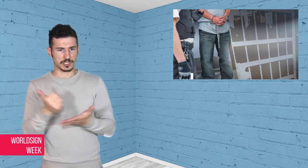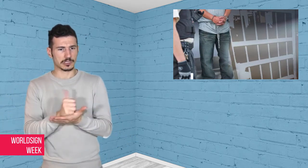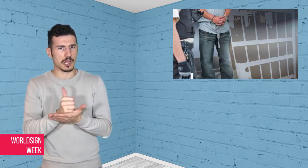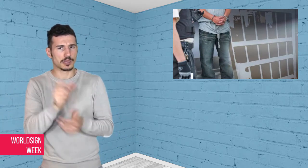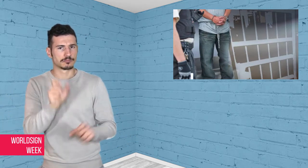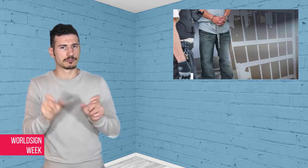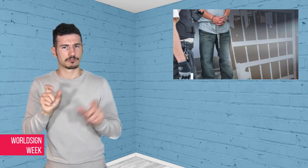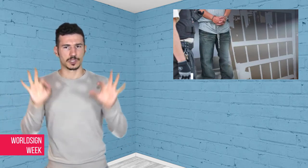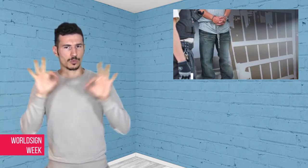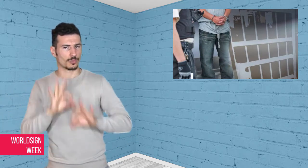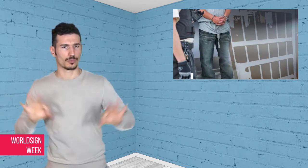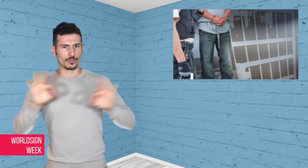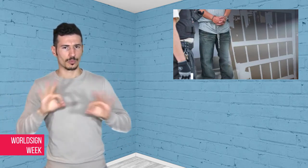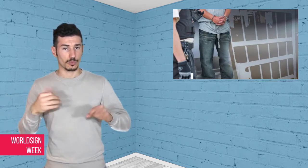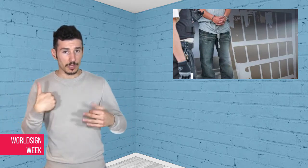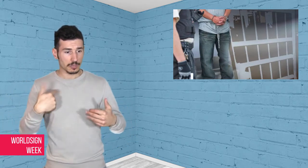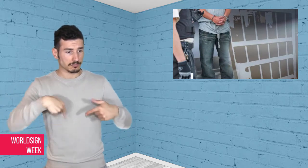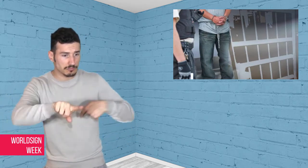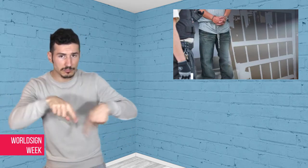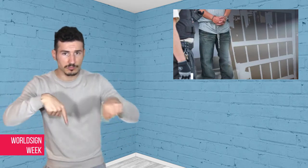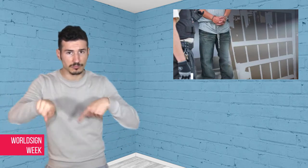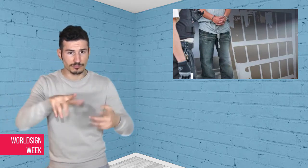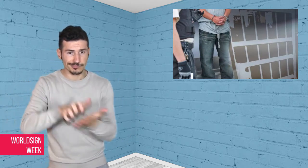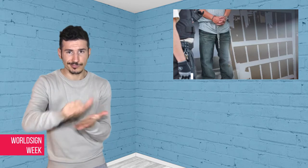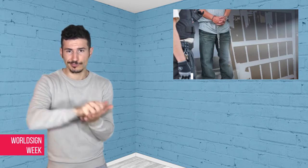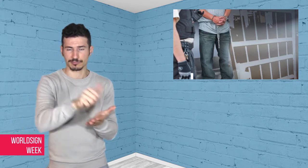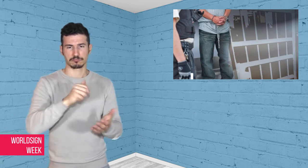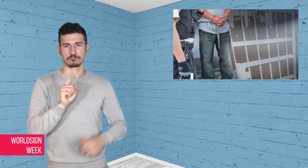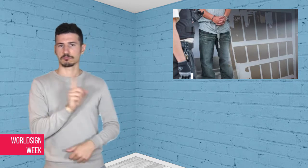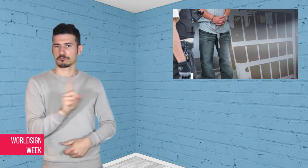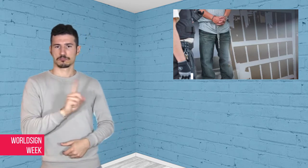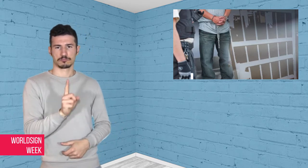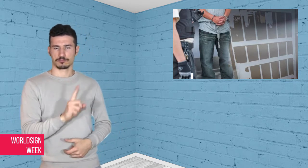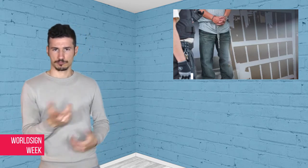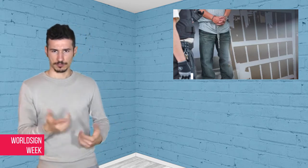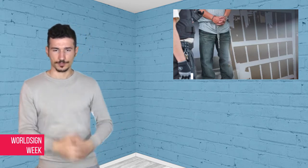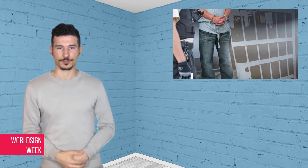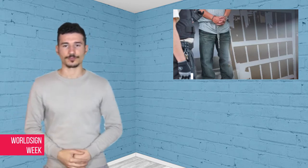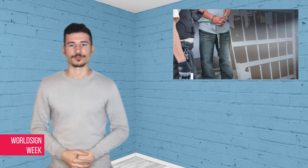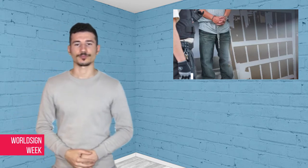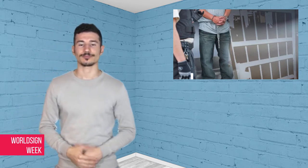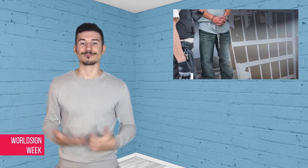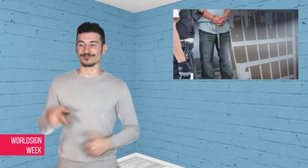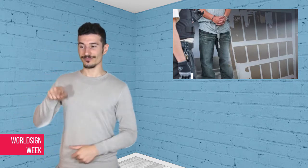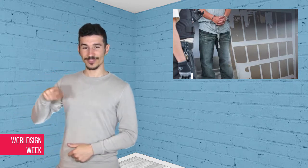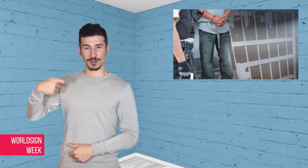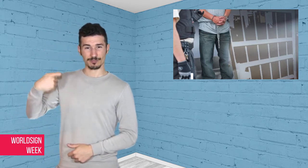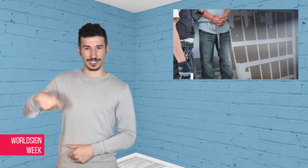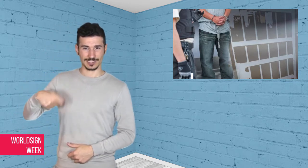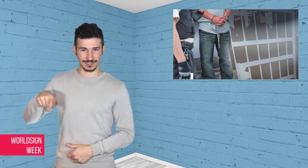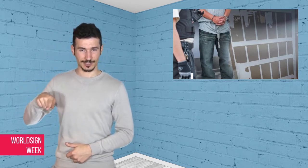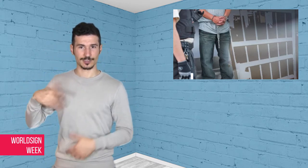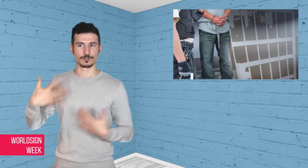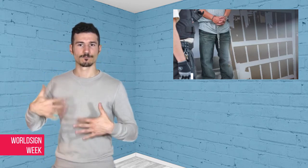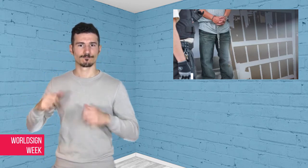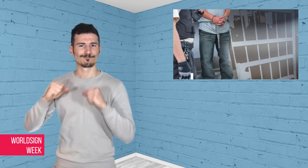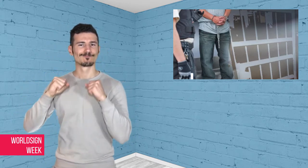Kadyrov, a close ally of Russian President Vladimir Putin, had been